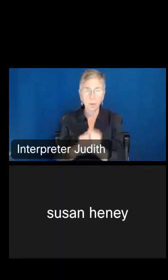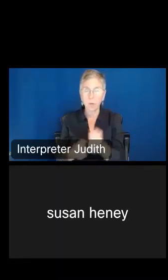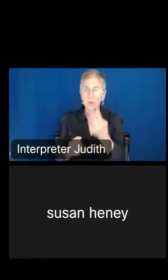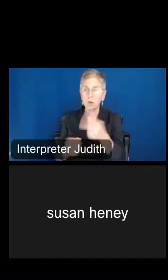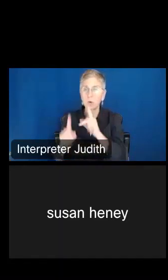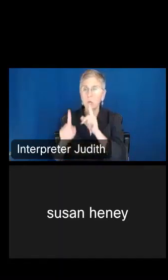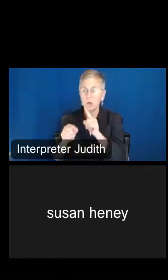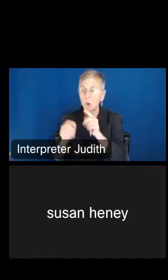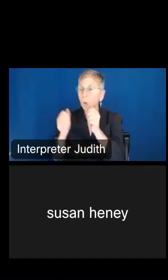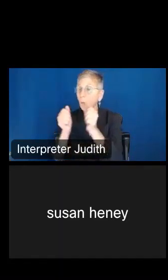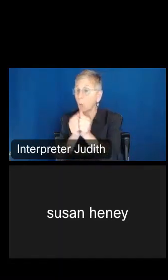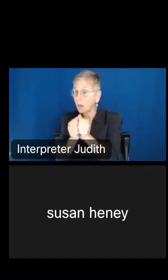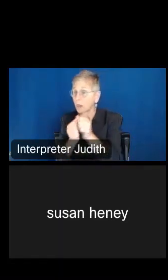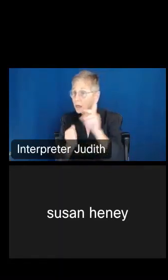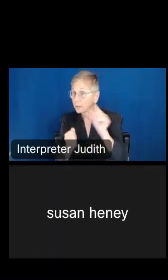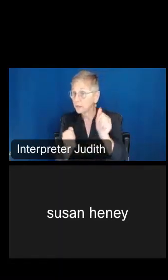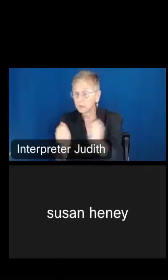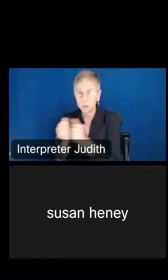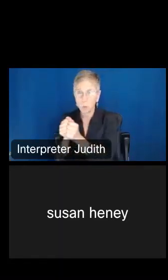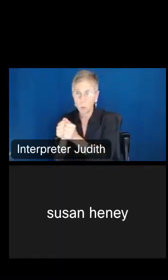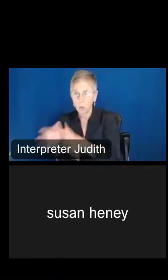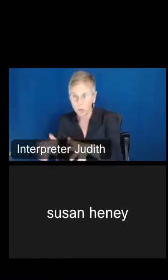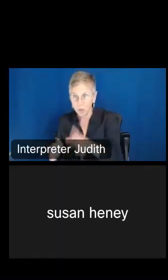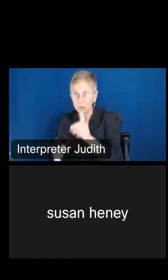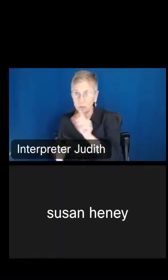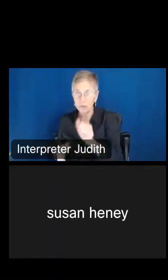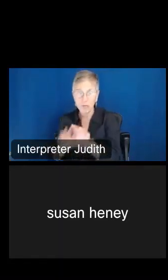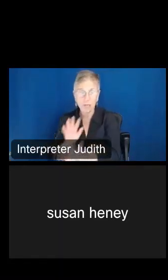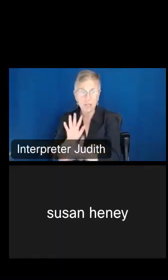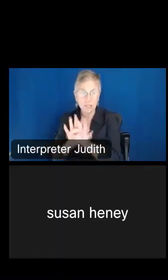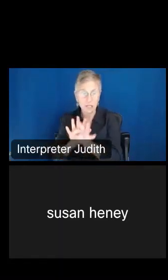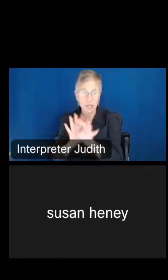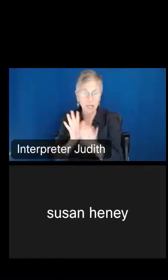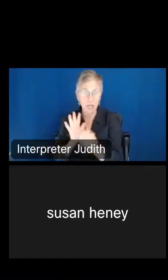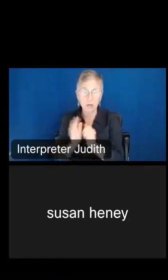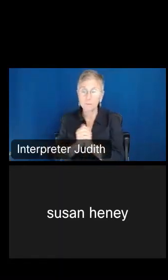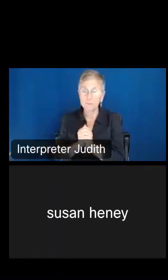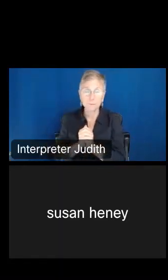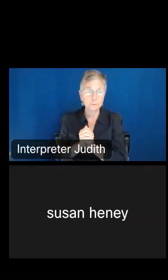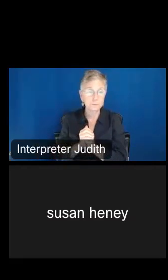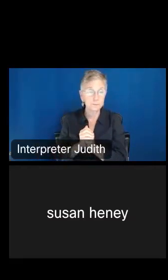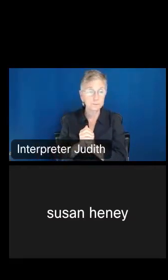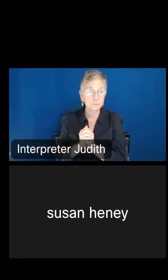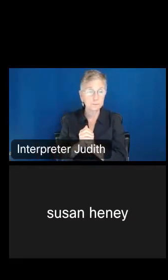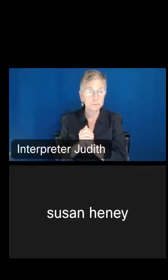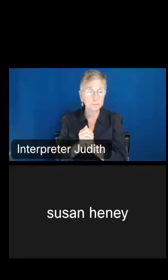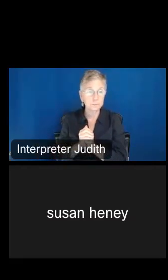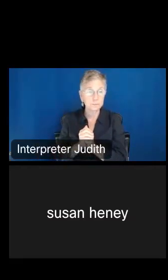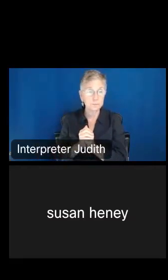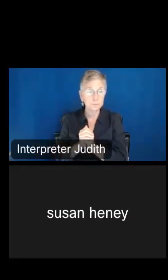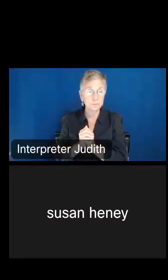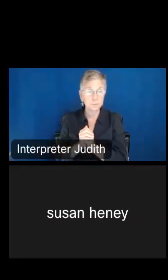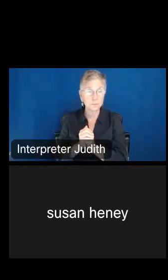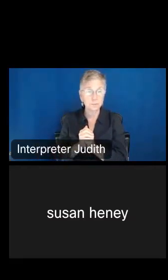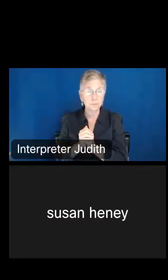and without disabilities. Select that. Then I will delete the disability from the label